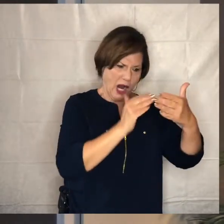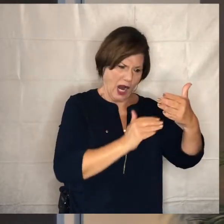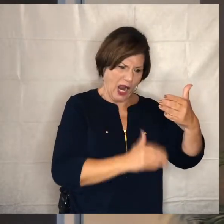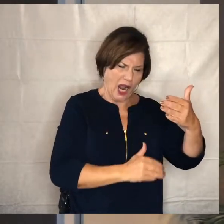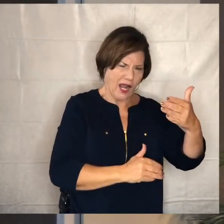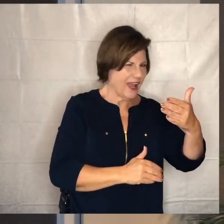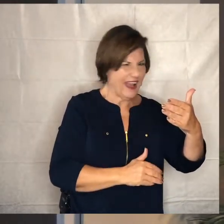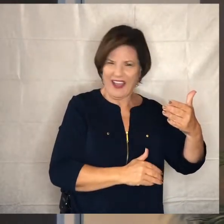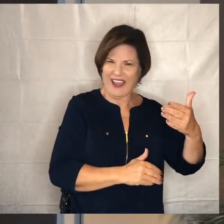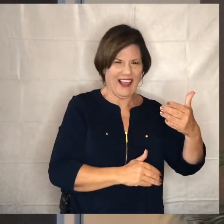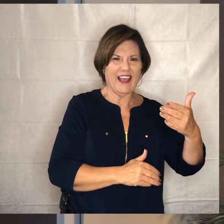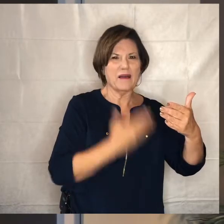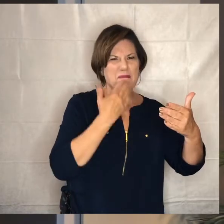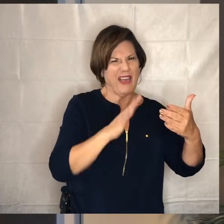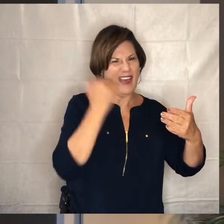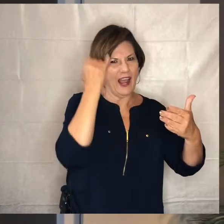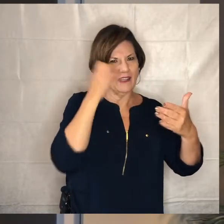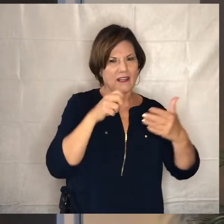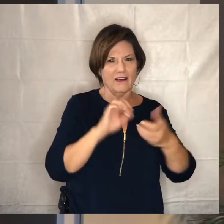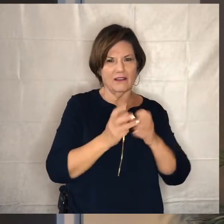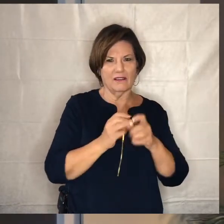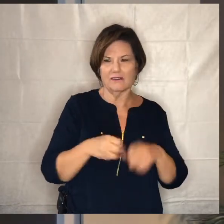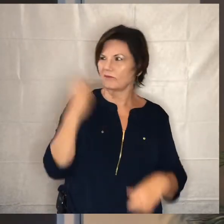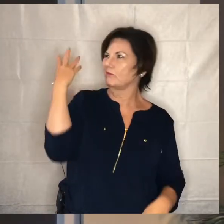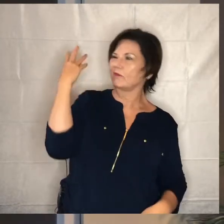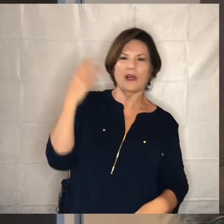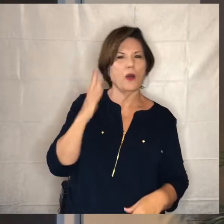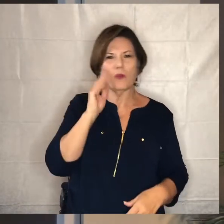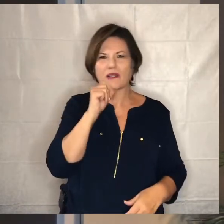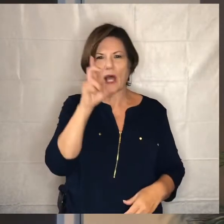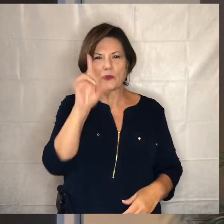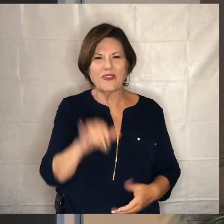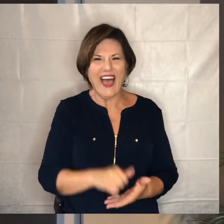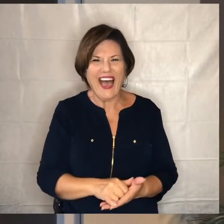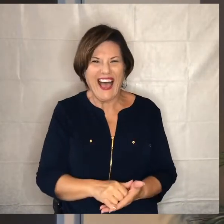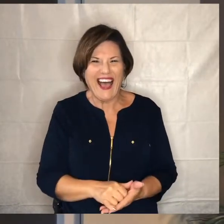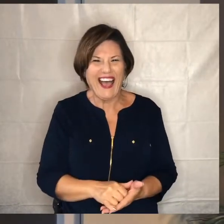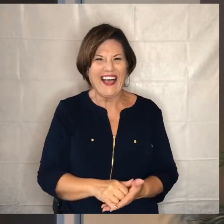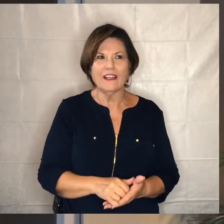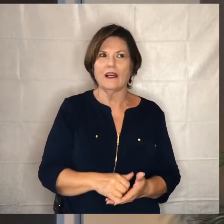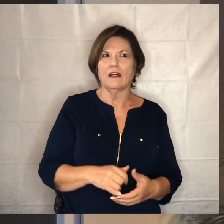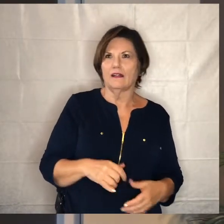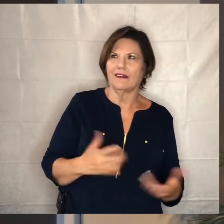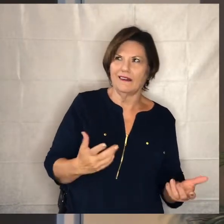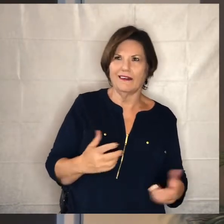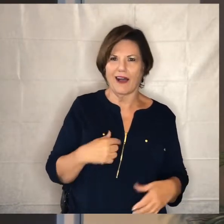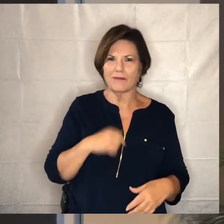no that's a really bad idea we're not going to do that um because i'm not sure that there's that many interpretations but i do think it